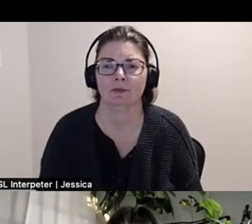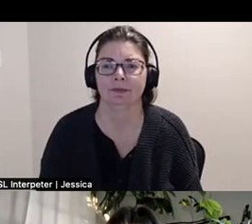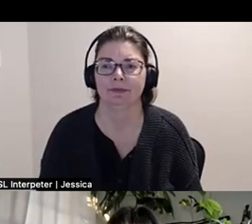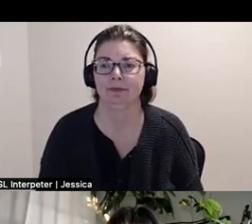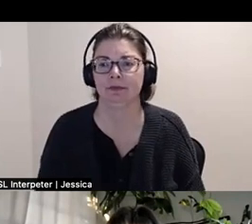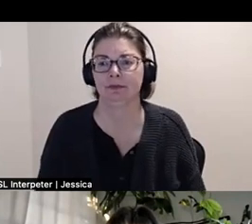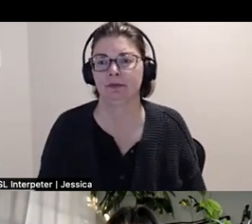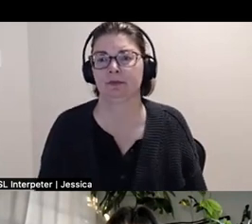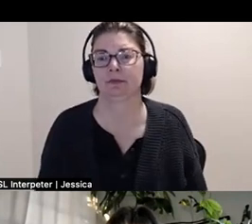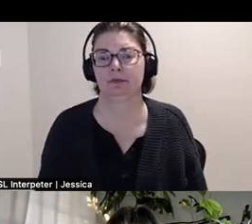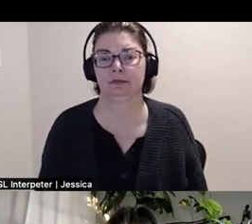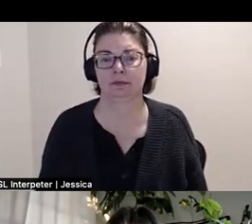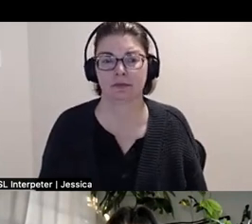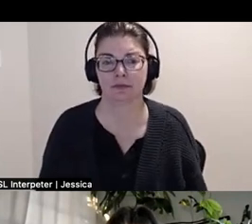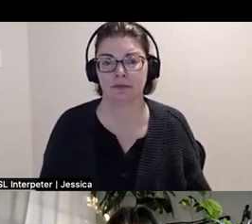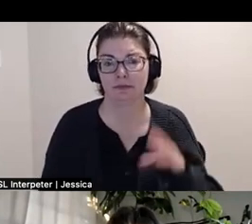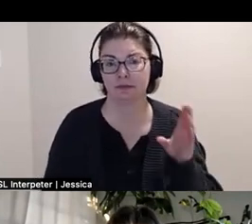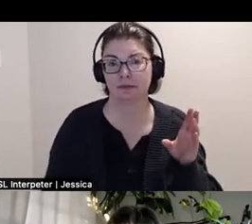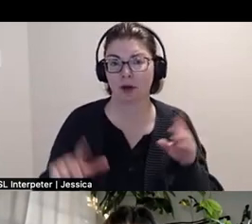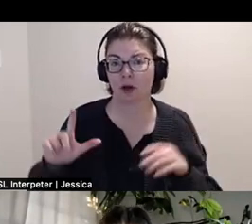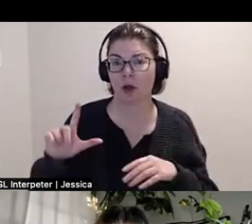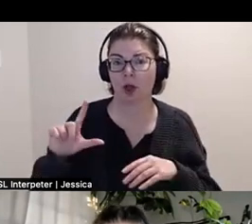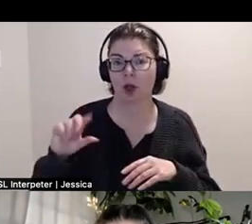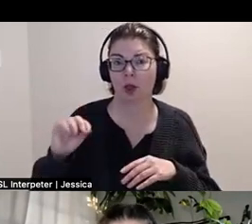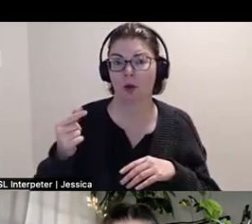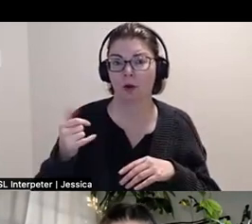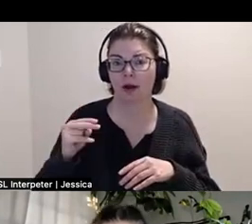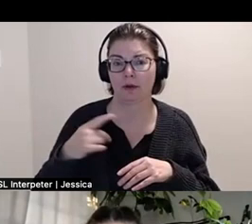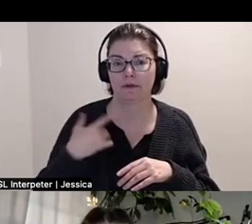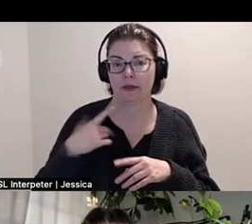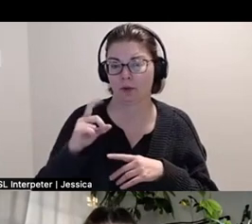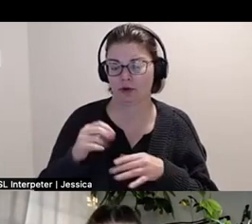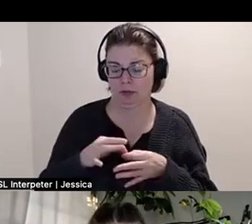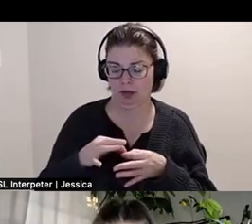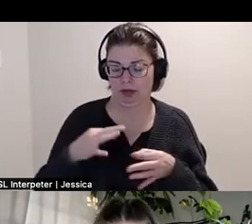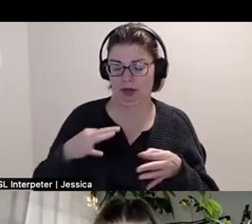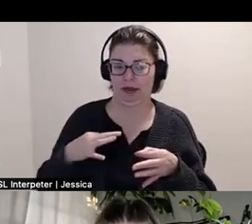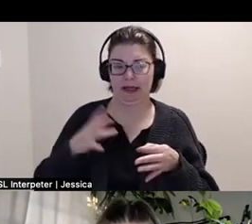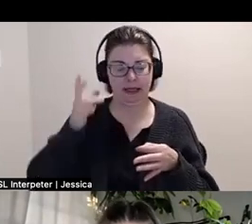Logan: I feel like I'm always one question behind, because I think it's like mishear things.